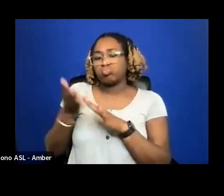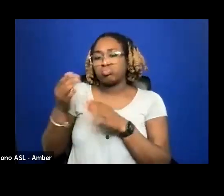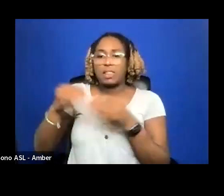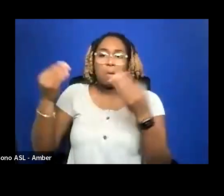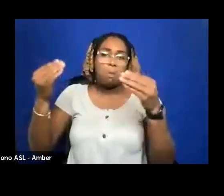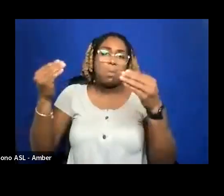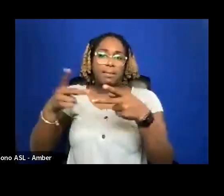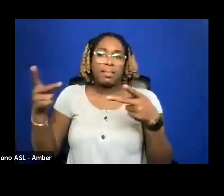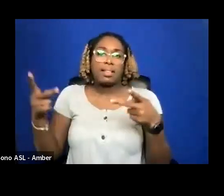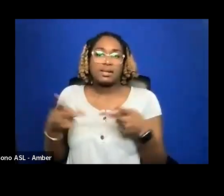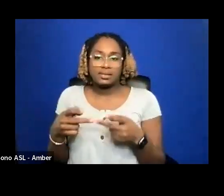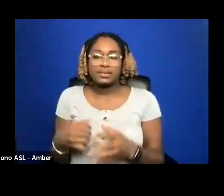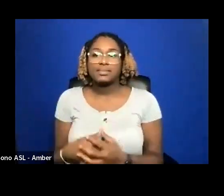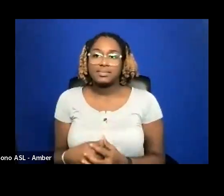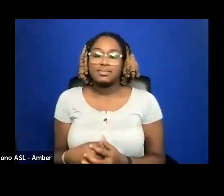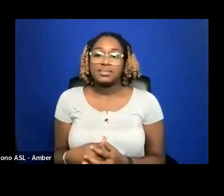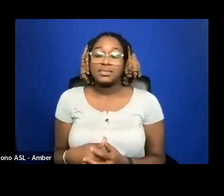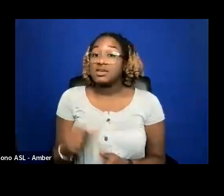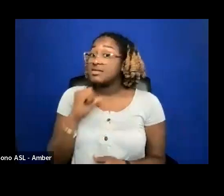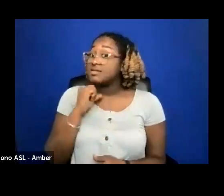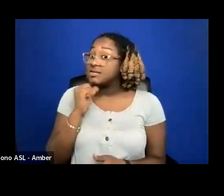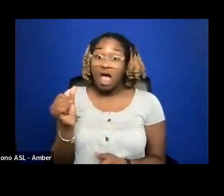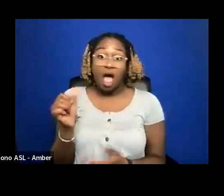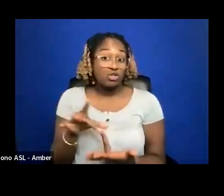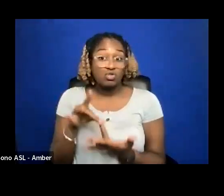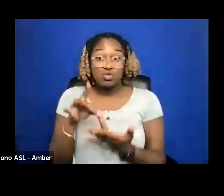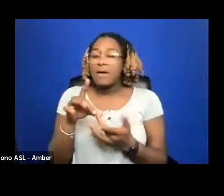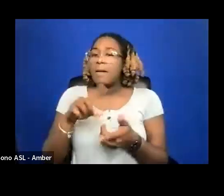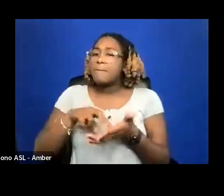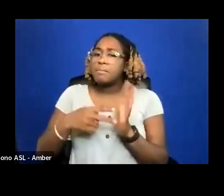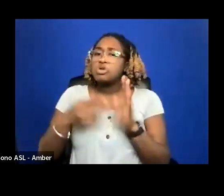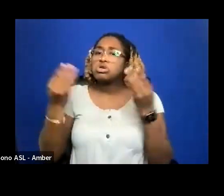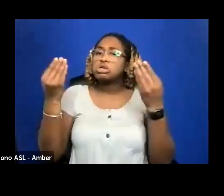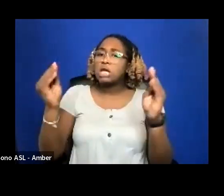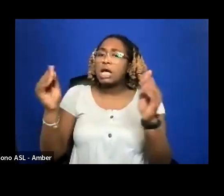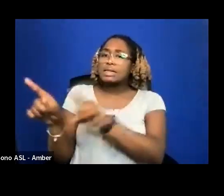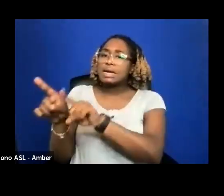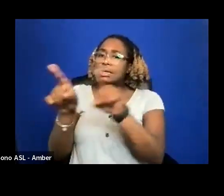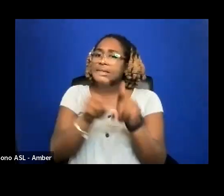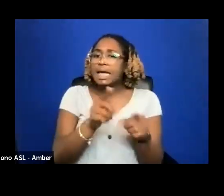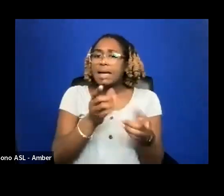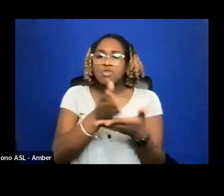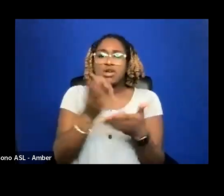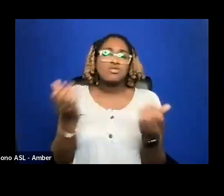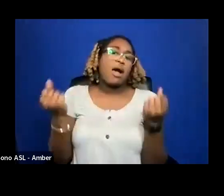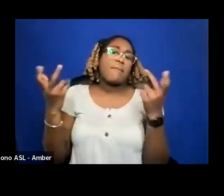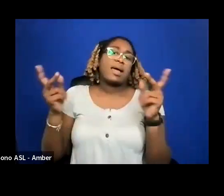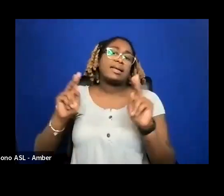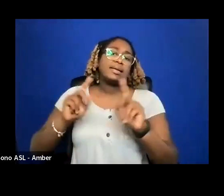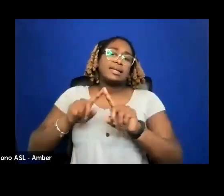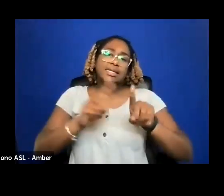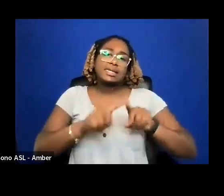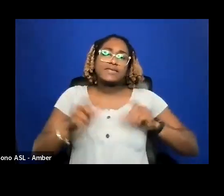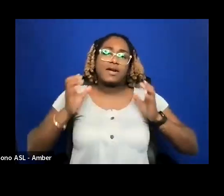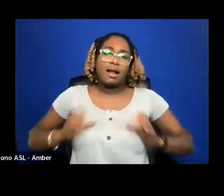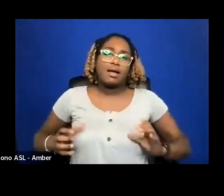NONEXCLUSIVE MEANS YOU CAN SELL THE SAME RIGHT TO HOWEVER MANY CLIENTS YOU WANT AND THERE ARE A LOT